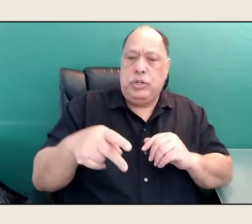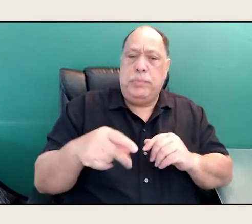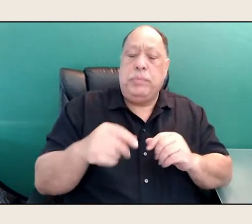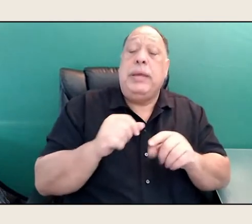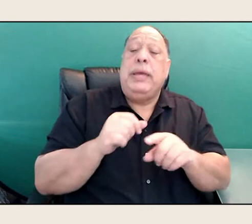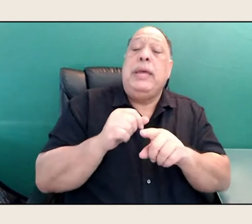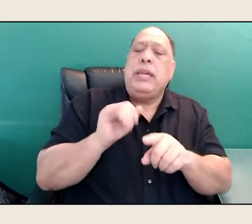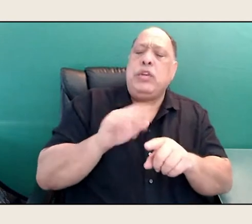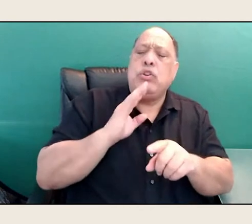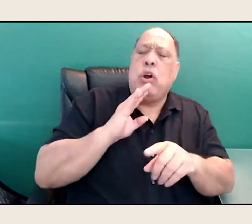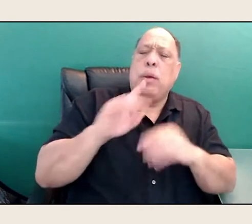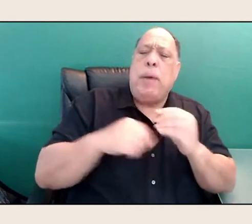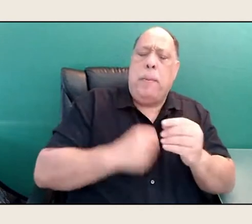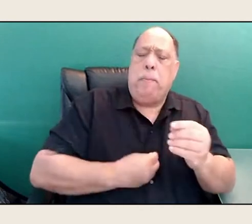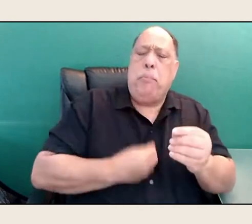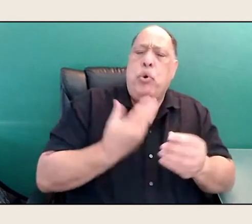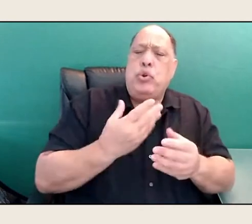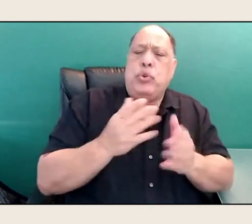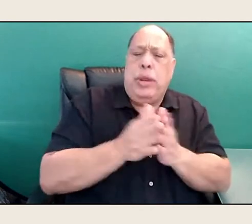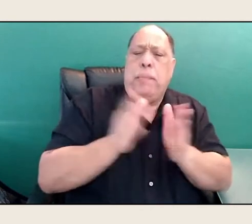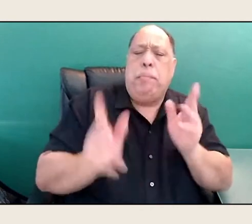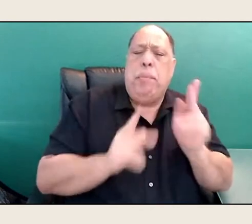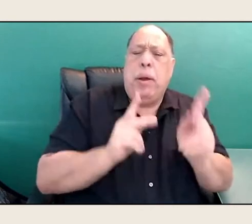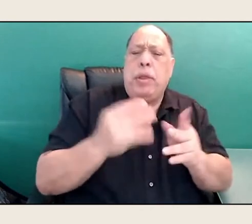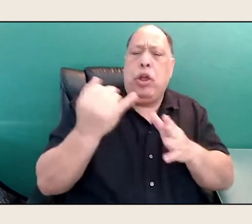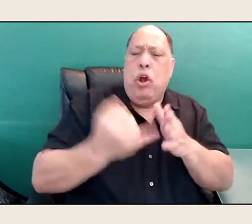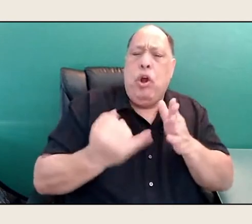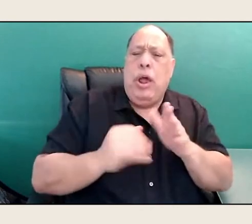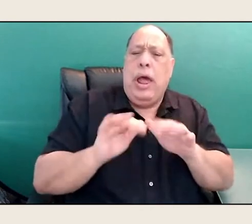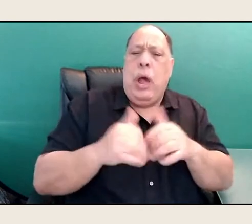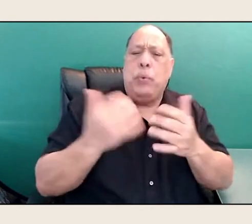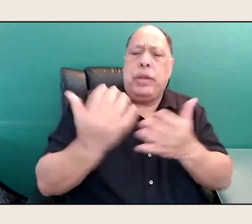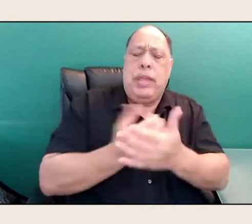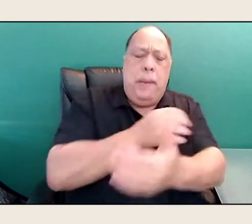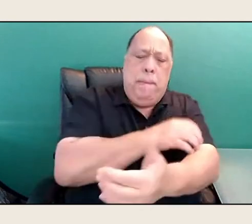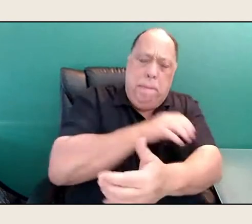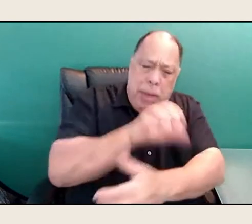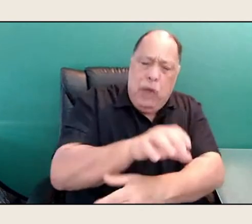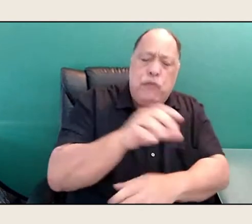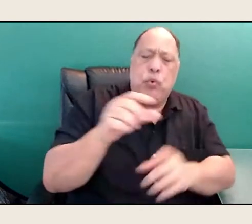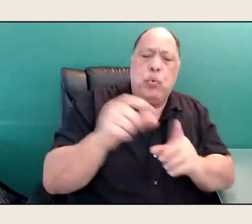and how we can get powerful words in front of those who may not seek poetry out?